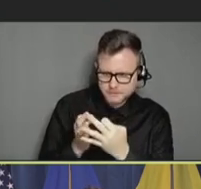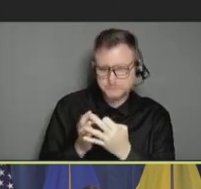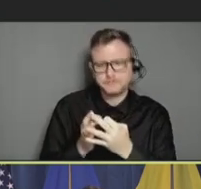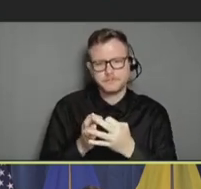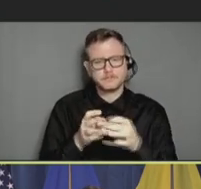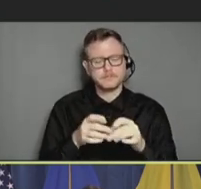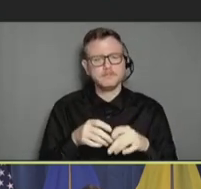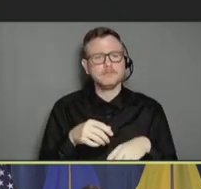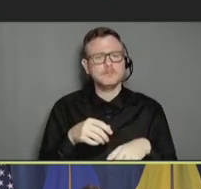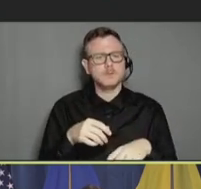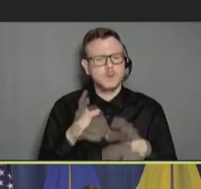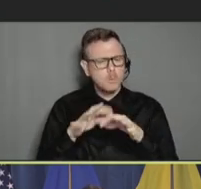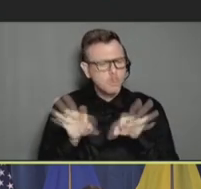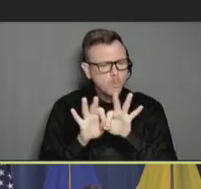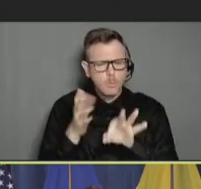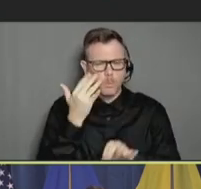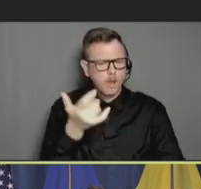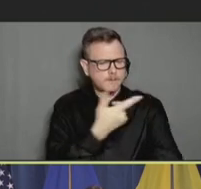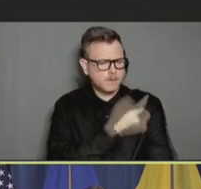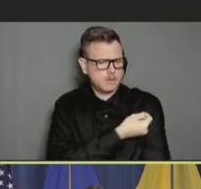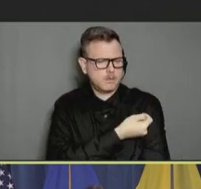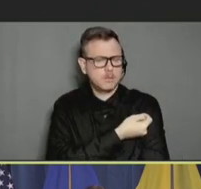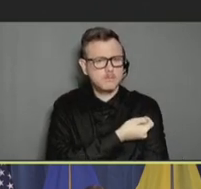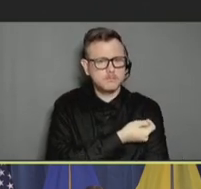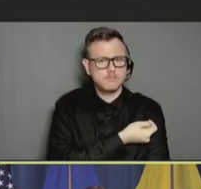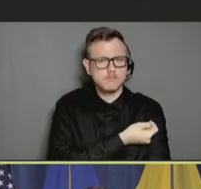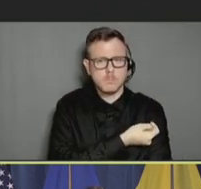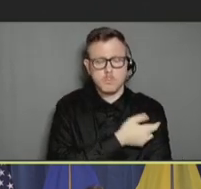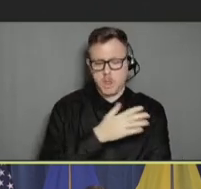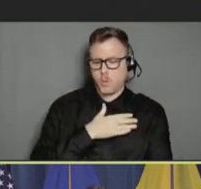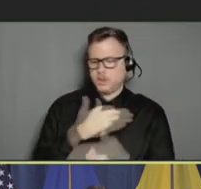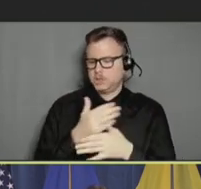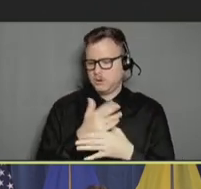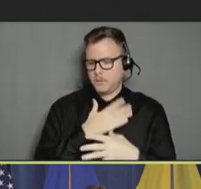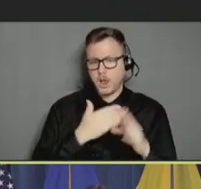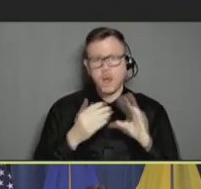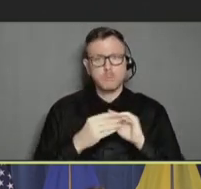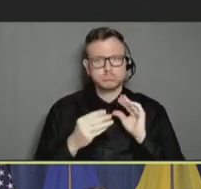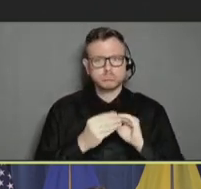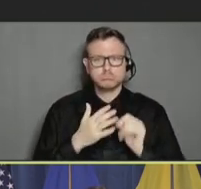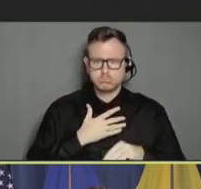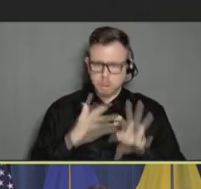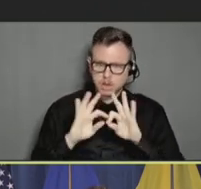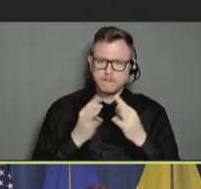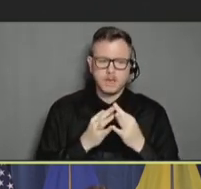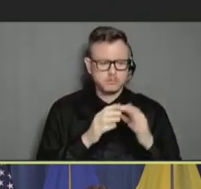of vaccination. And I would share my own story and that my family was vaccinated, and that